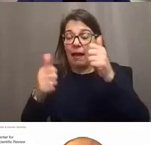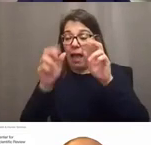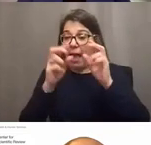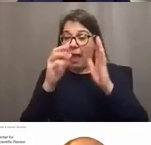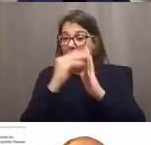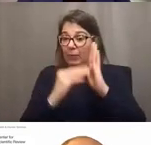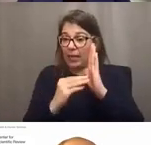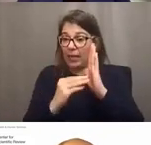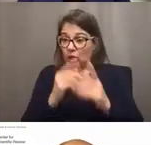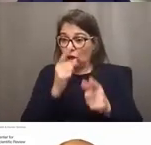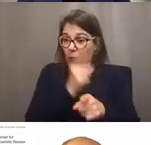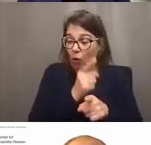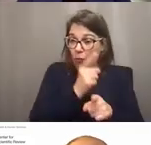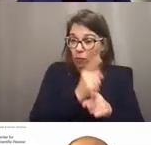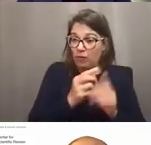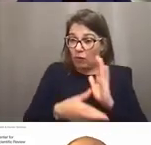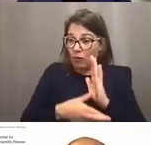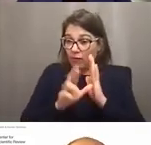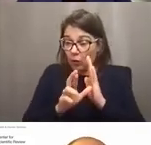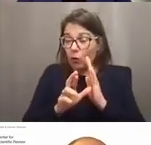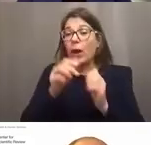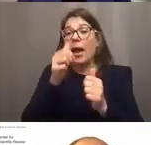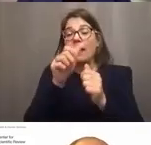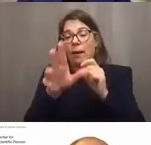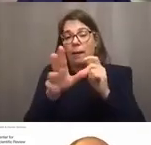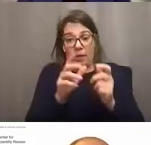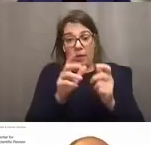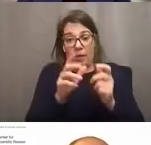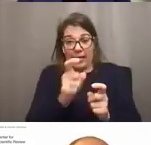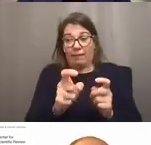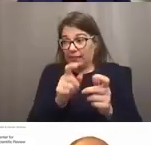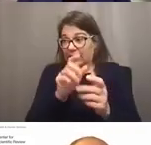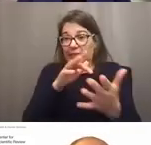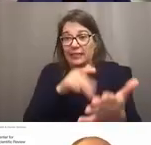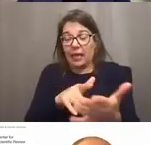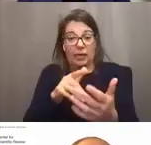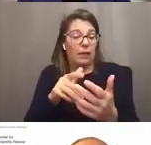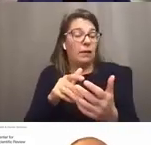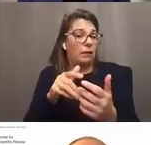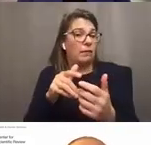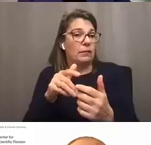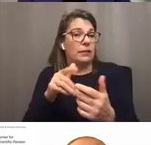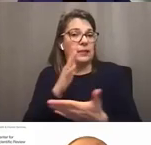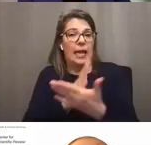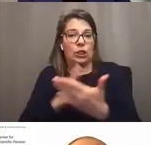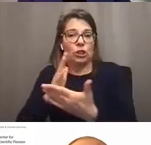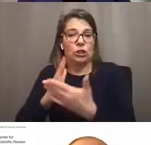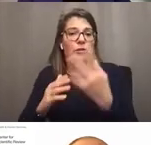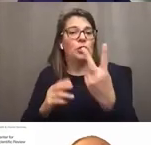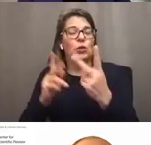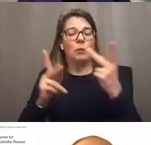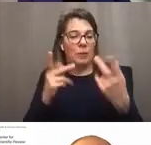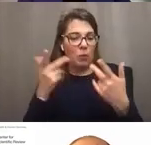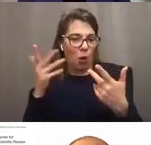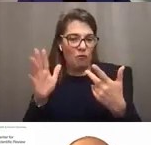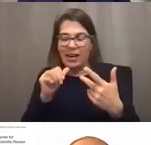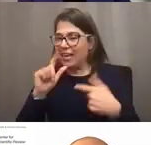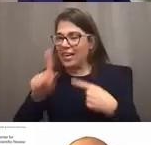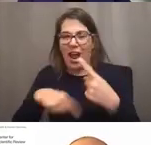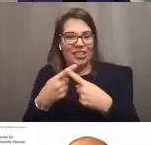in one of his or her study sections, and then makes the final assignment of the application. So you can see right there there's two people already. It's not just a computer.